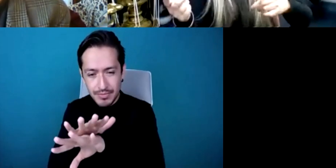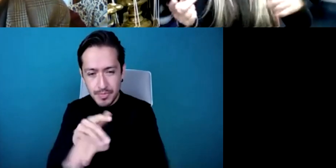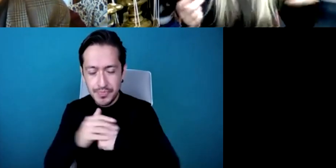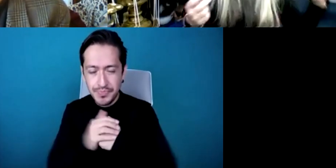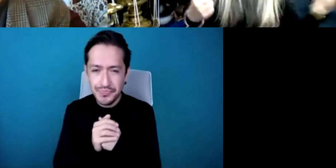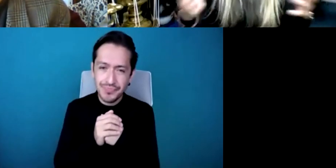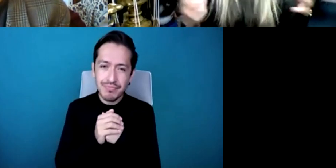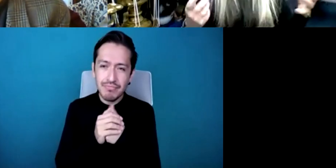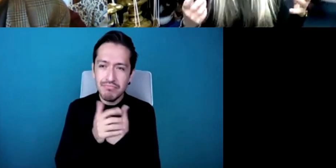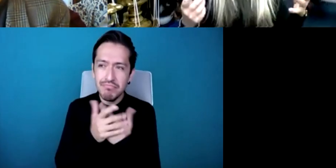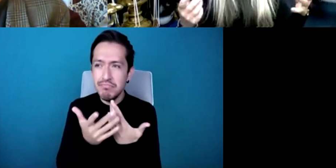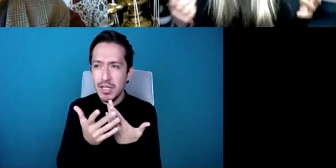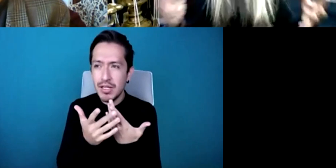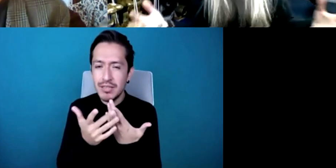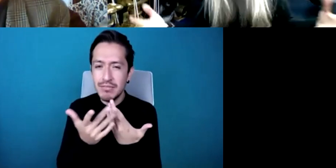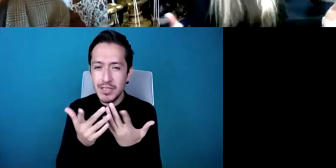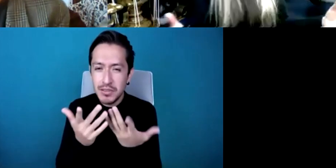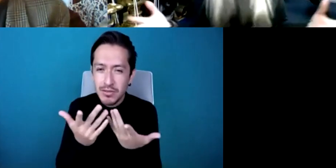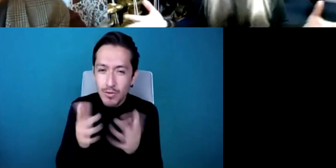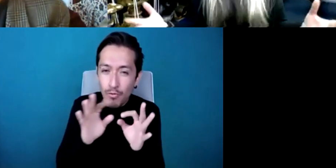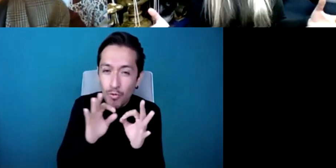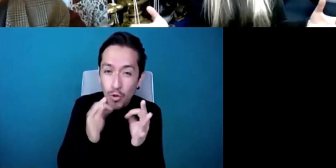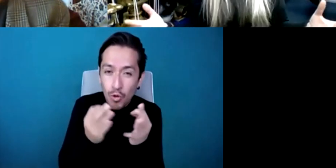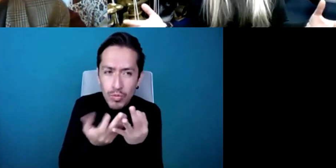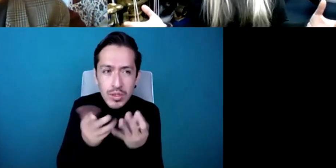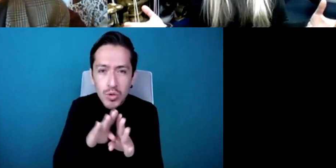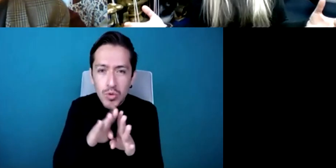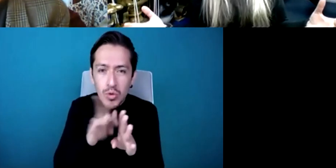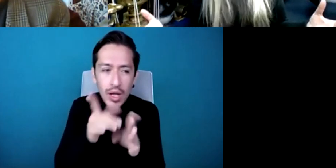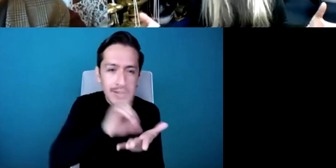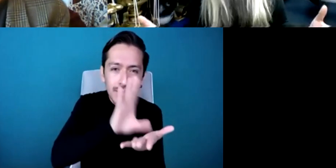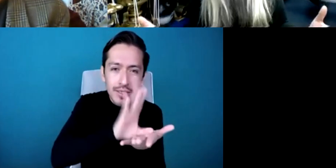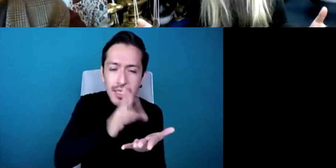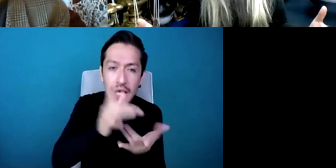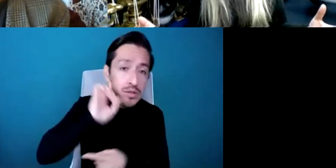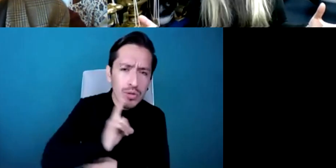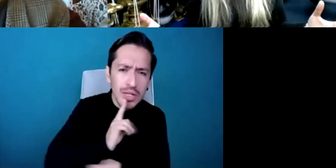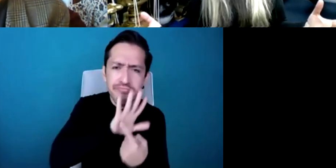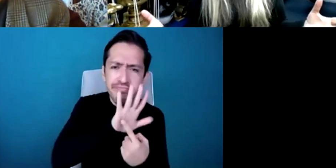what is you know and so how are we actually treating our disabled people in this country